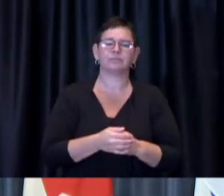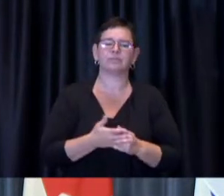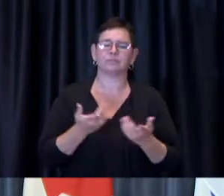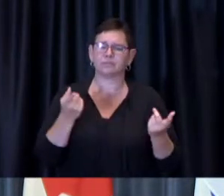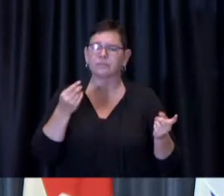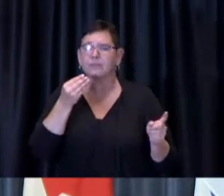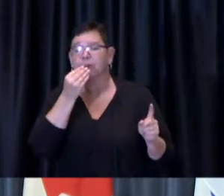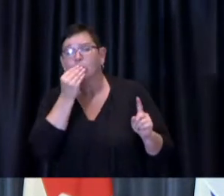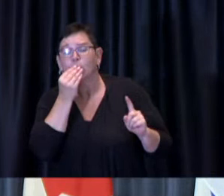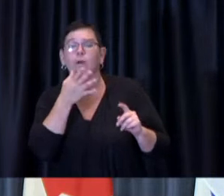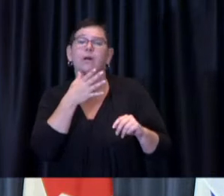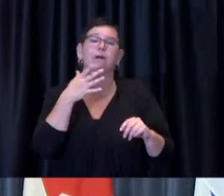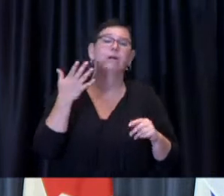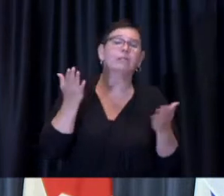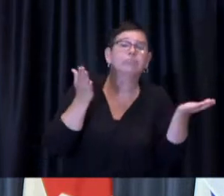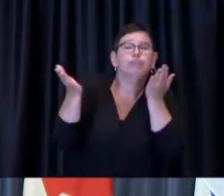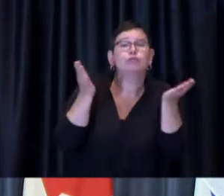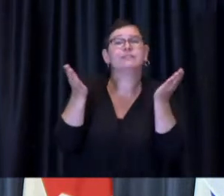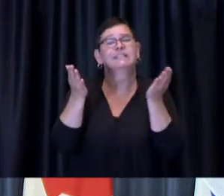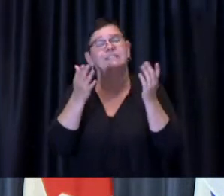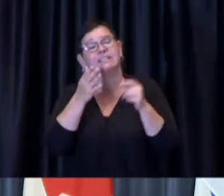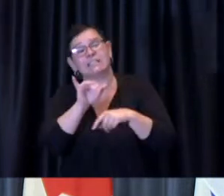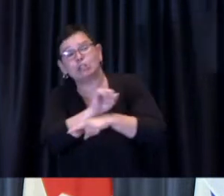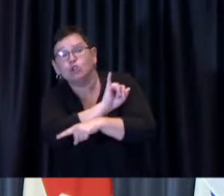employing as it does thousands and thousands of people and being a big contributor